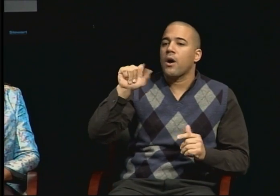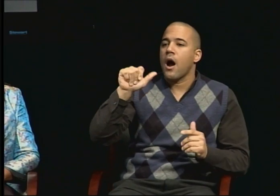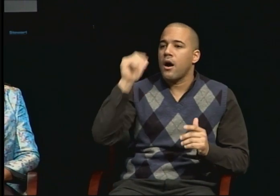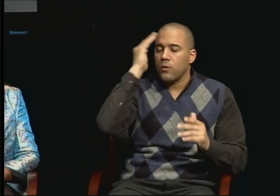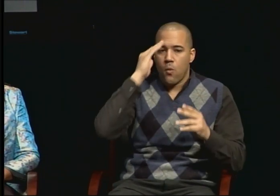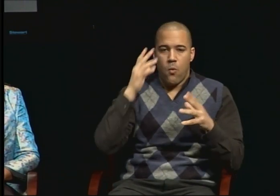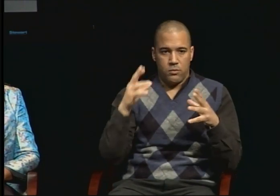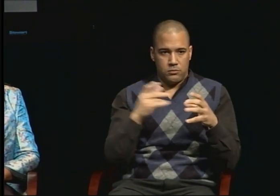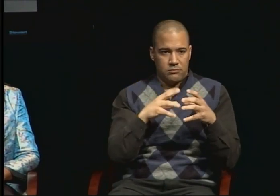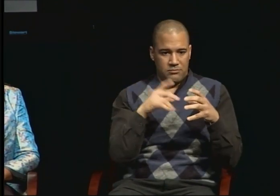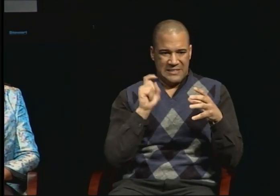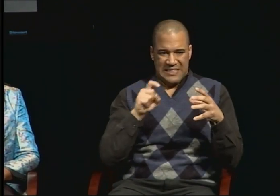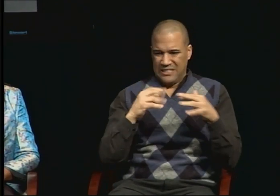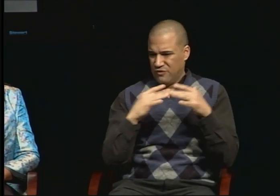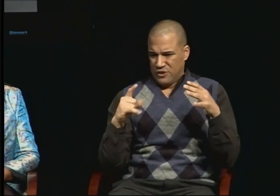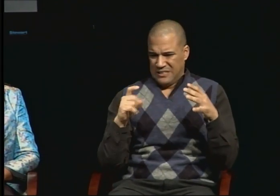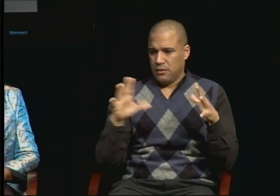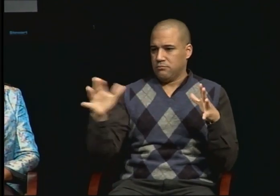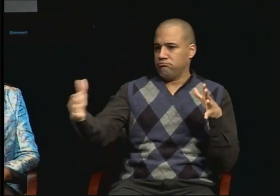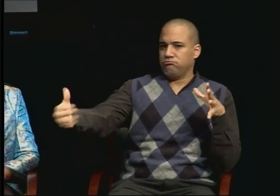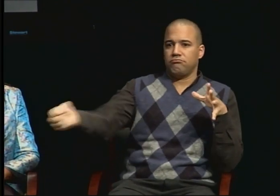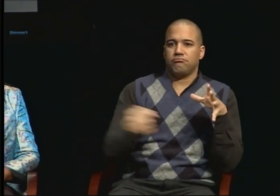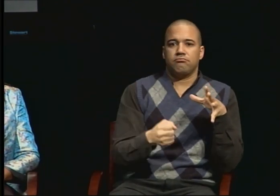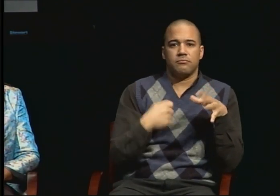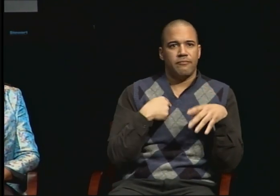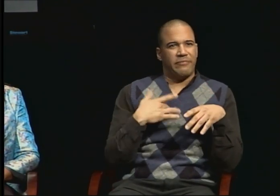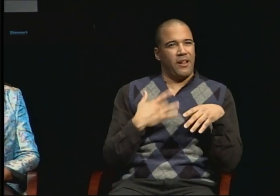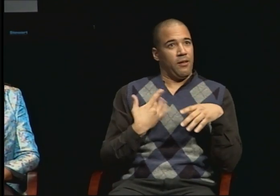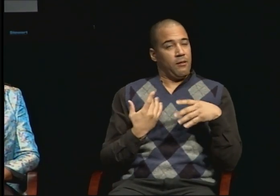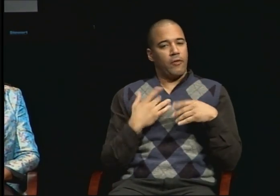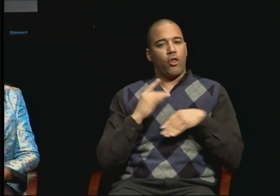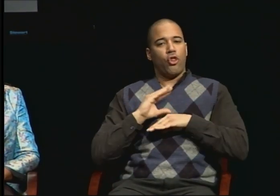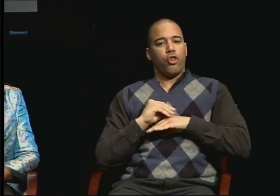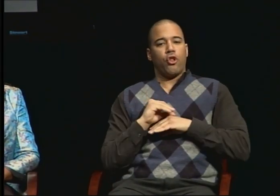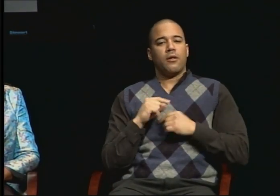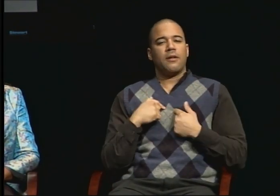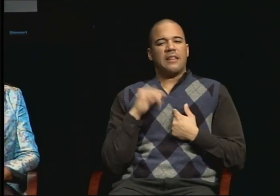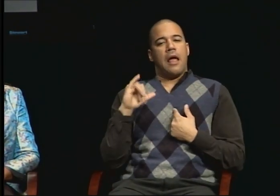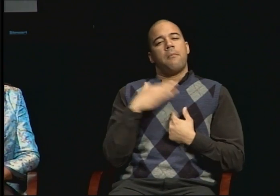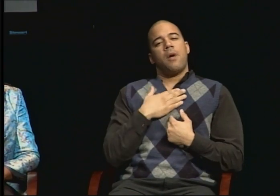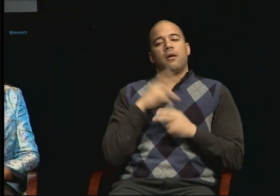So because of that I started to feel invisible in that sense. I started to feel those visibility barriers